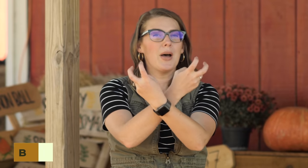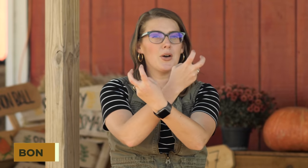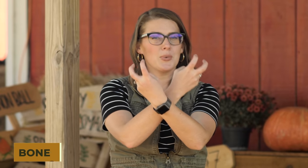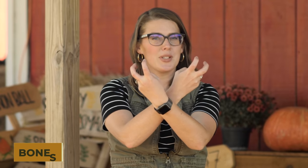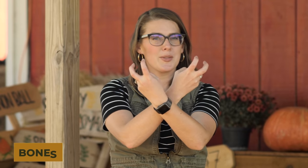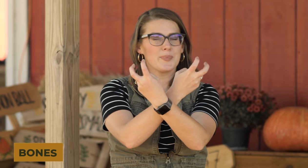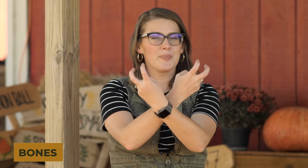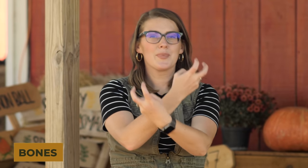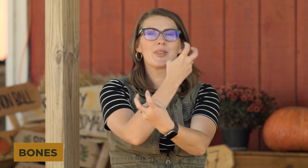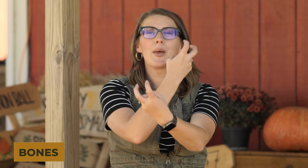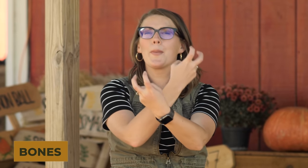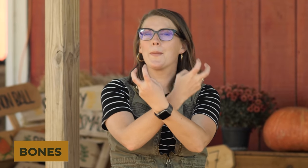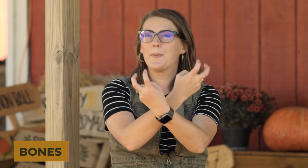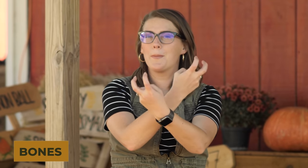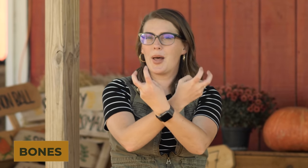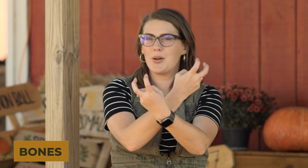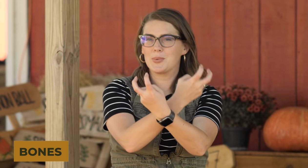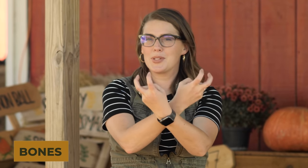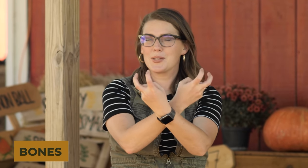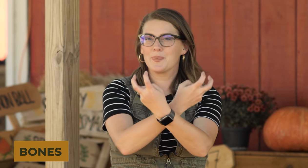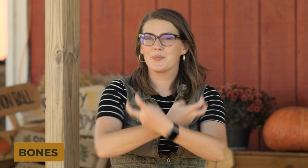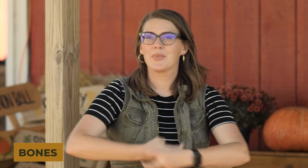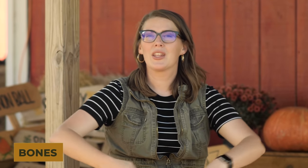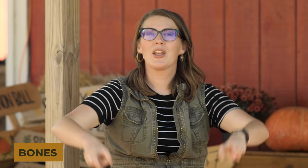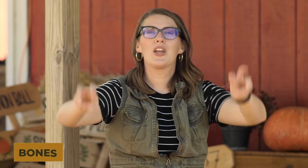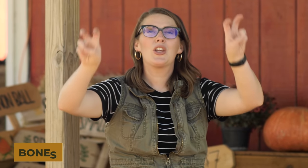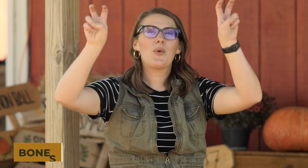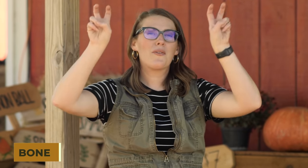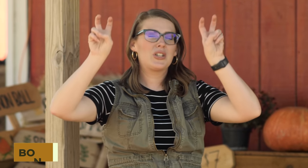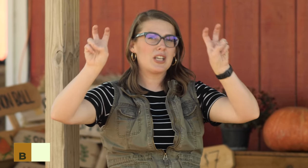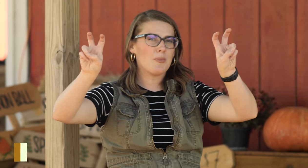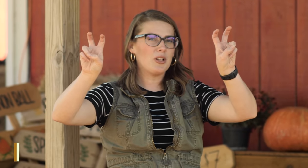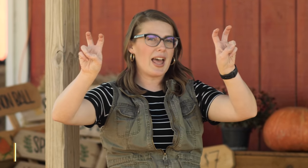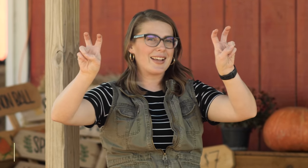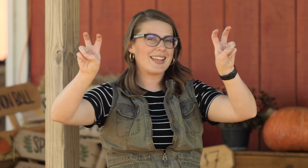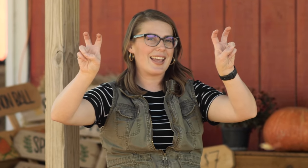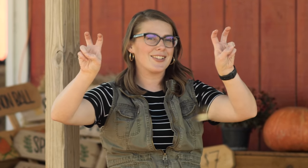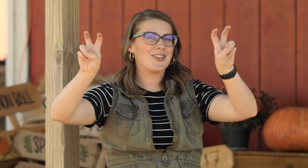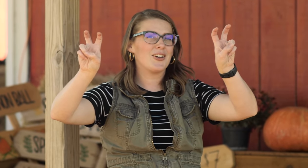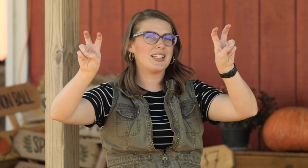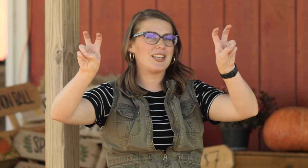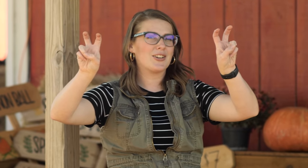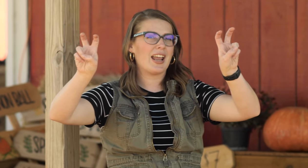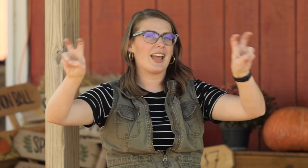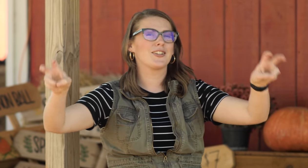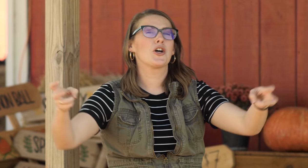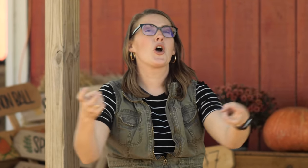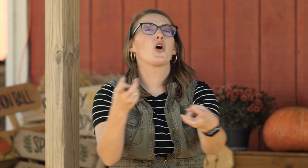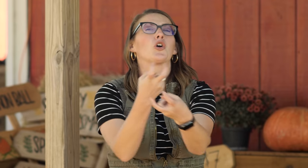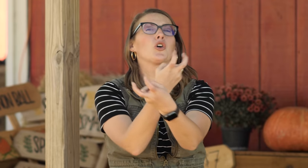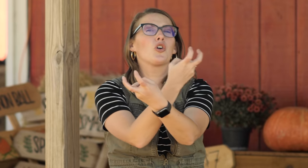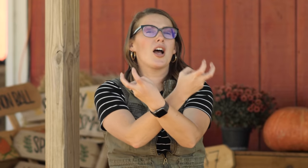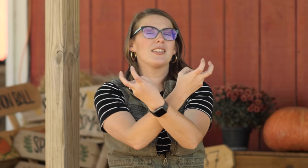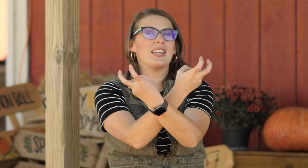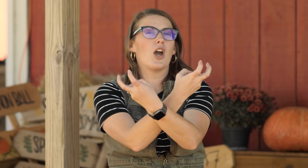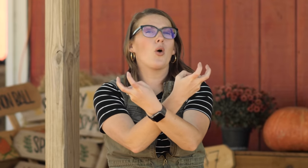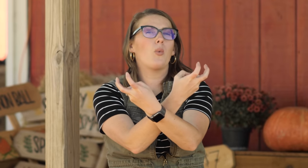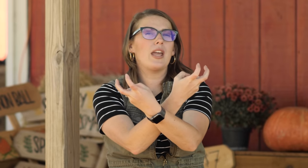'Bones, bones', you have 'double X hands' on either hand crossing away